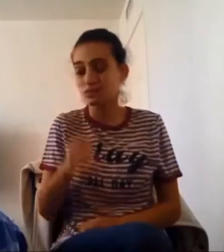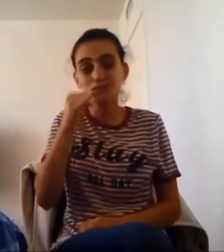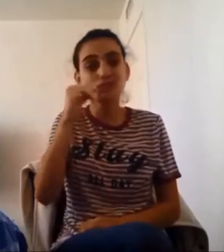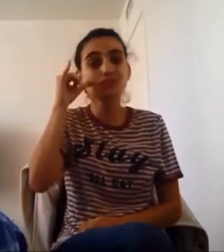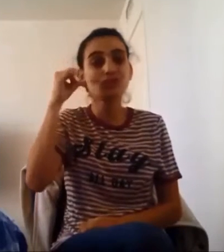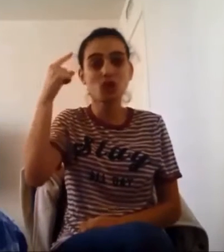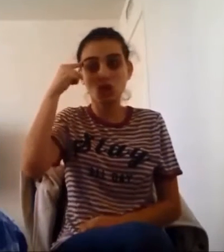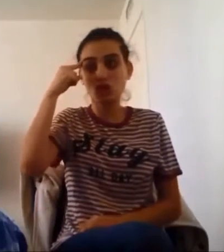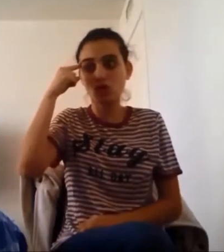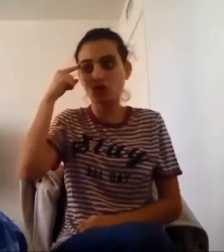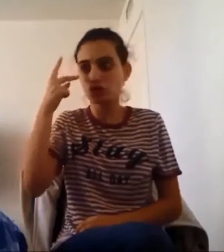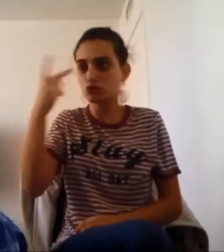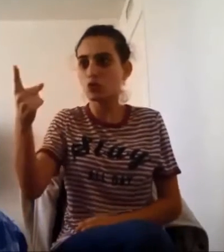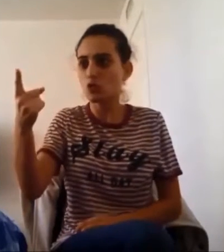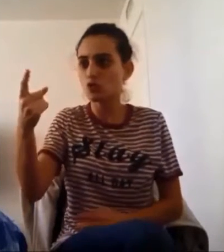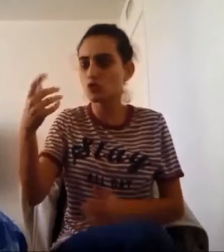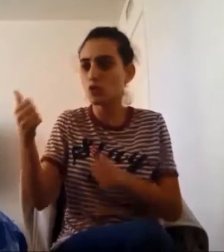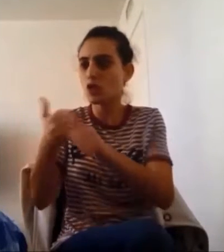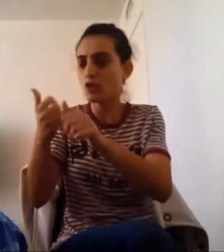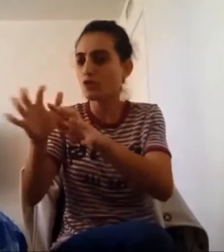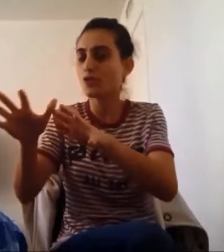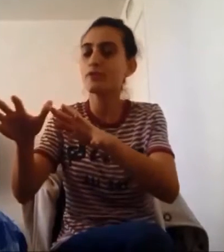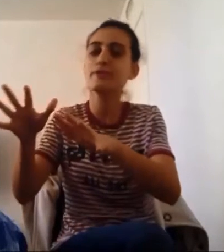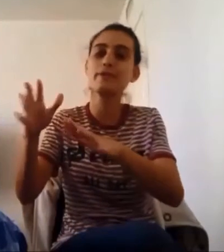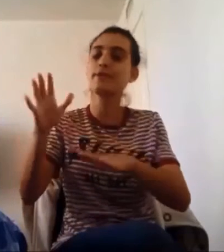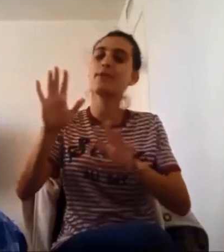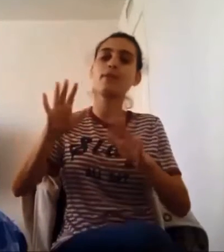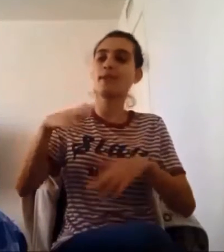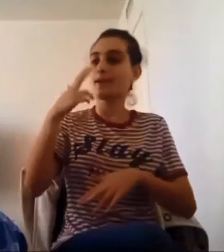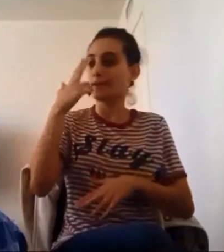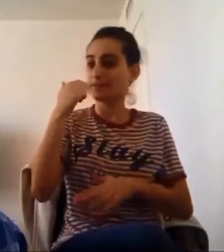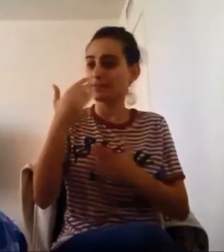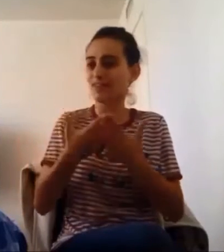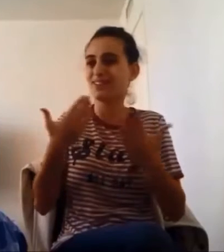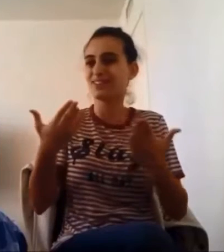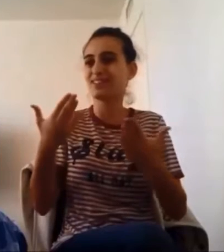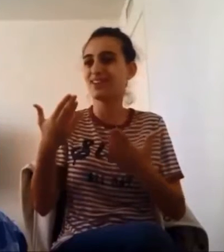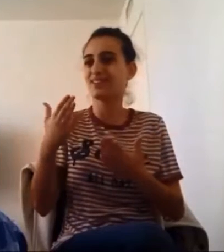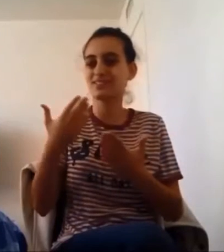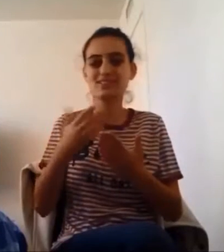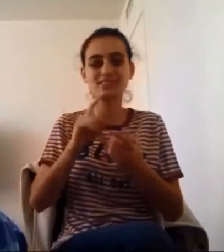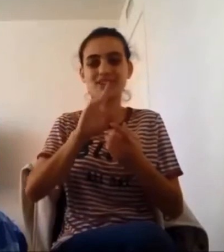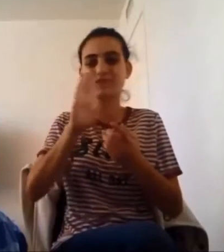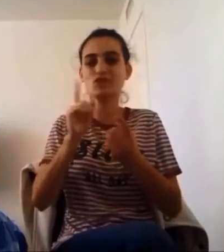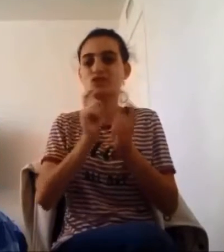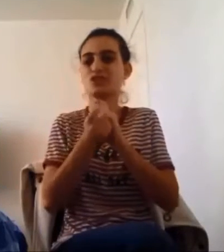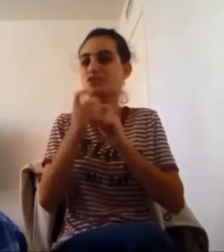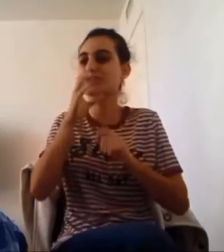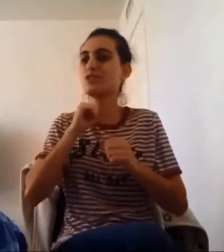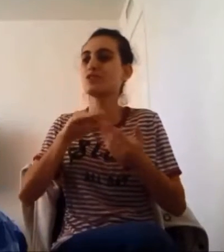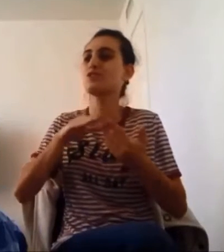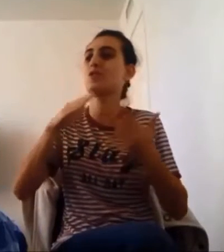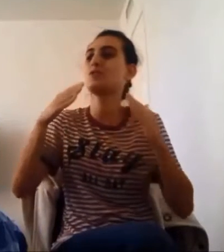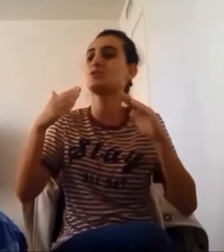Yesterday I thought I saw your shadow running round It’s funny how things never change in this old town